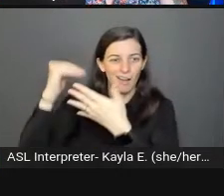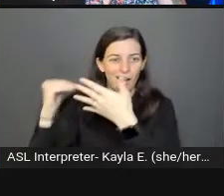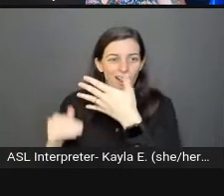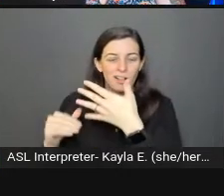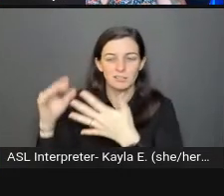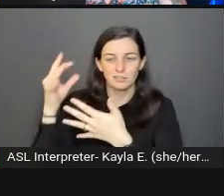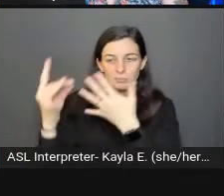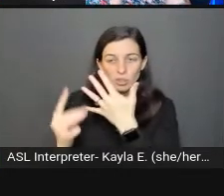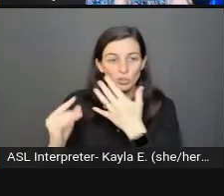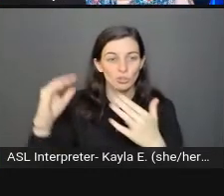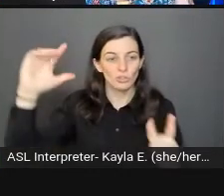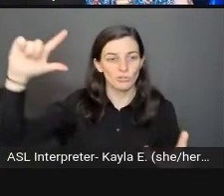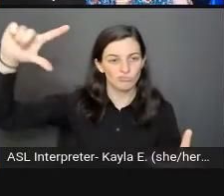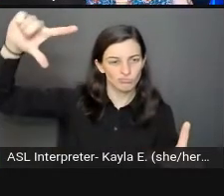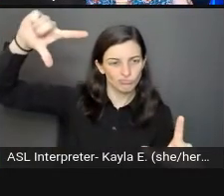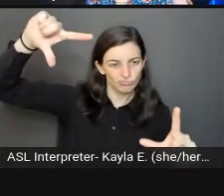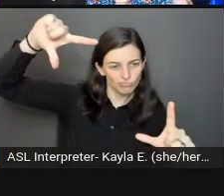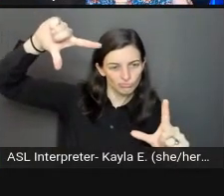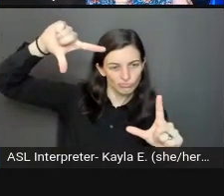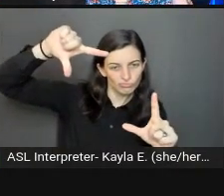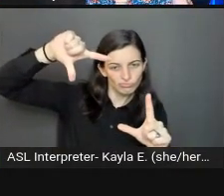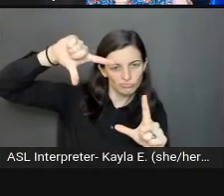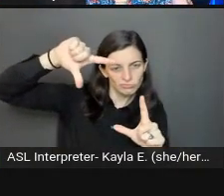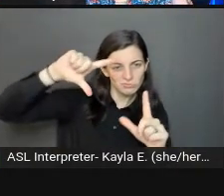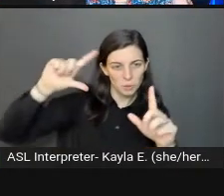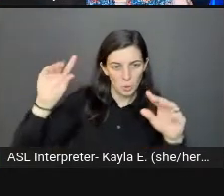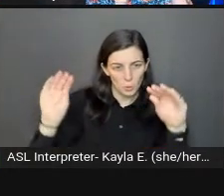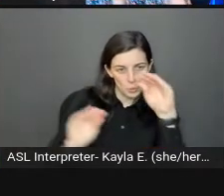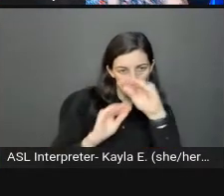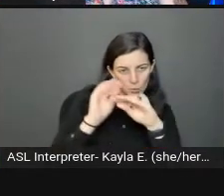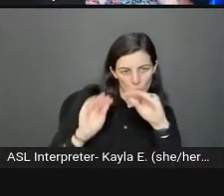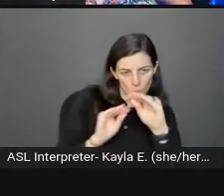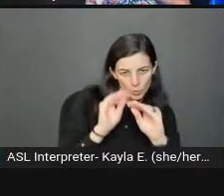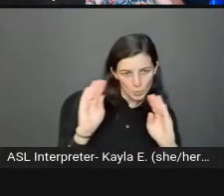but when you're designing things, try to be responsive and make sure that the content will be compatible.